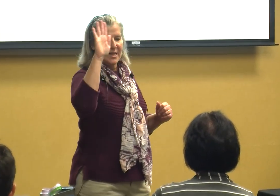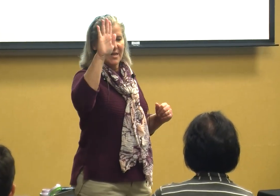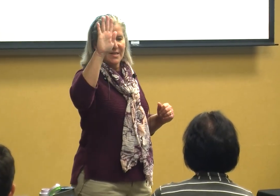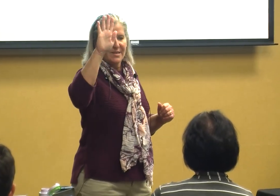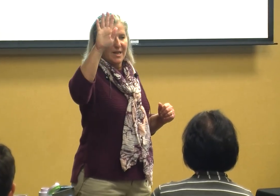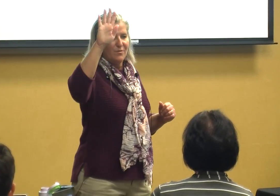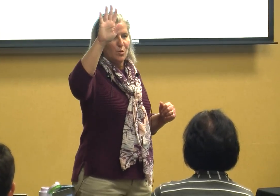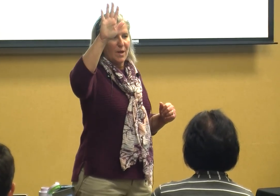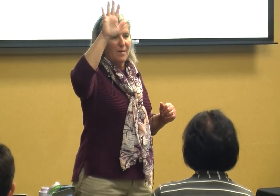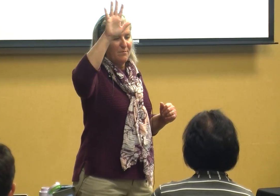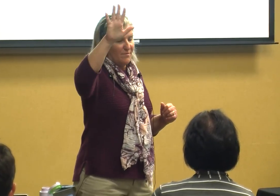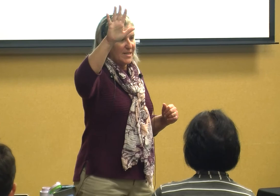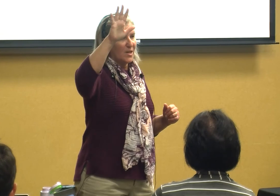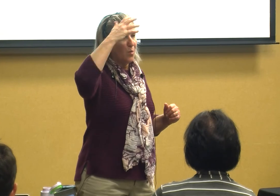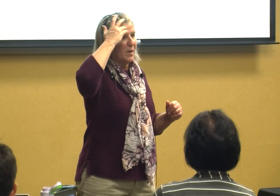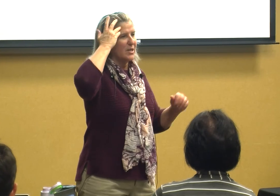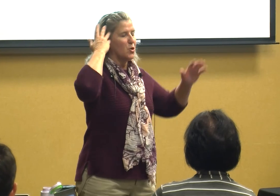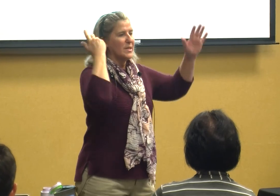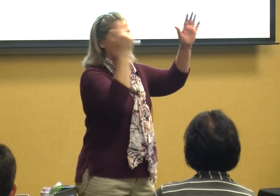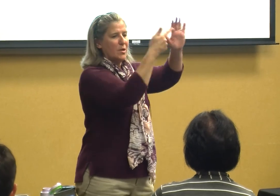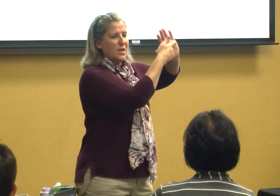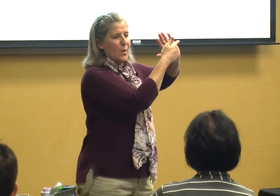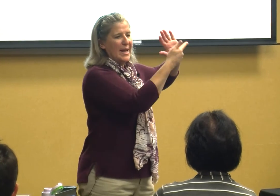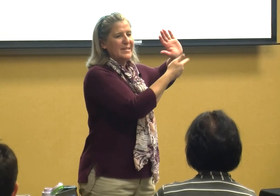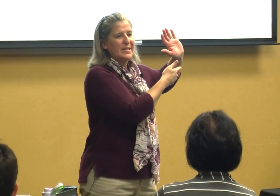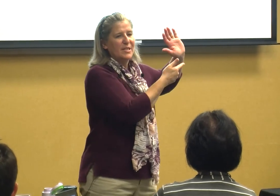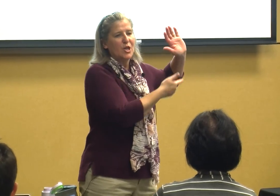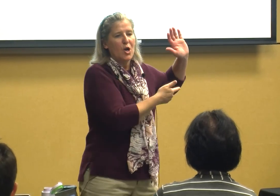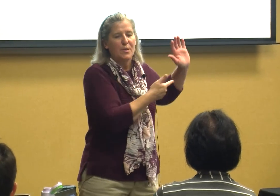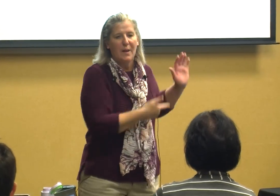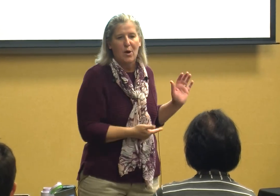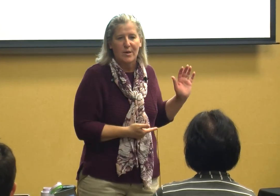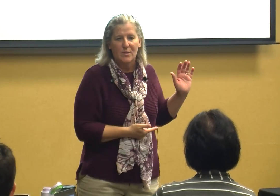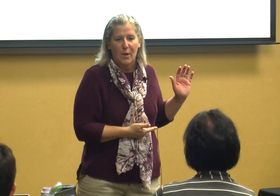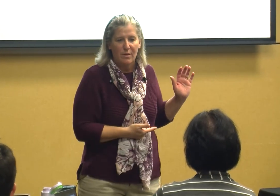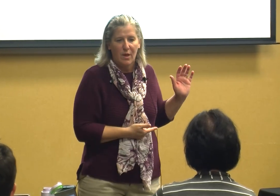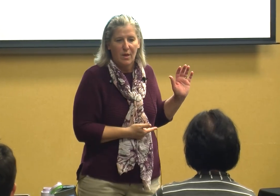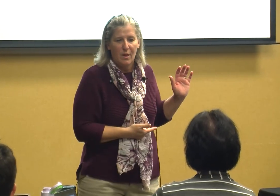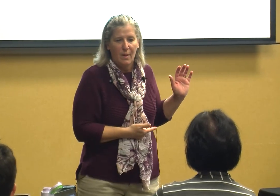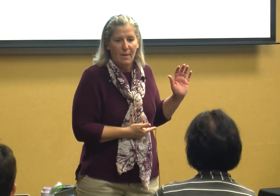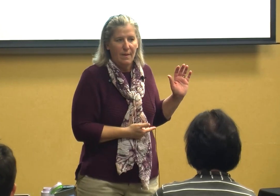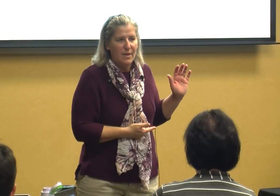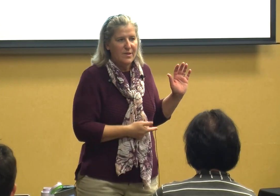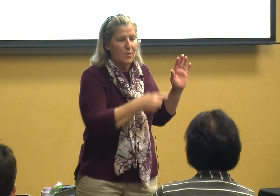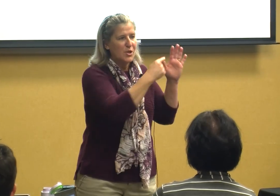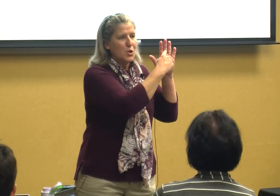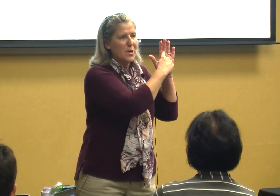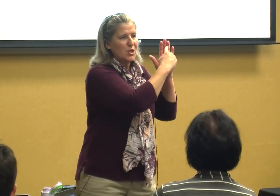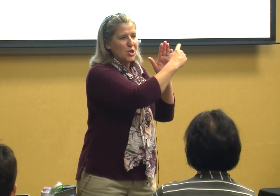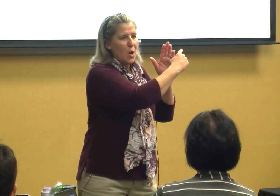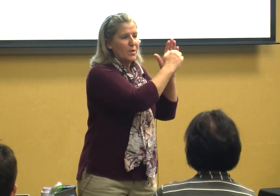does give you that physical picture it's also easy to talk to parents with so that you can show them